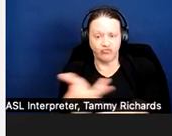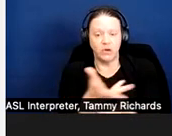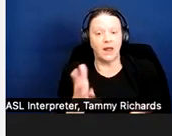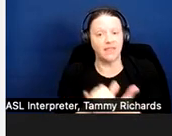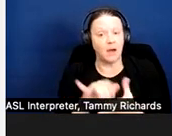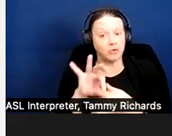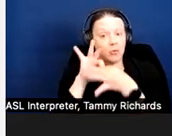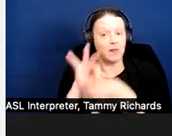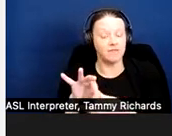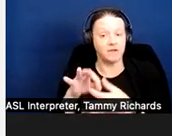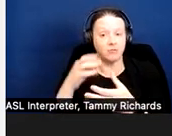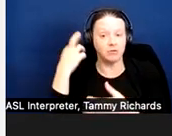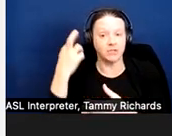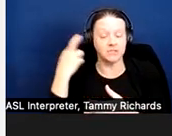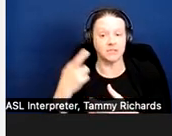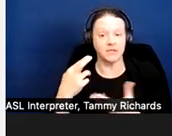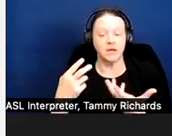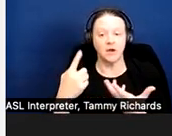failed to reasonably accommodate a tenant's disability.